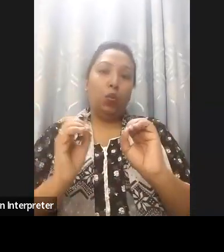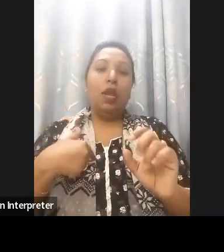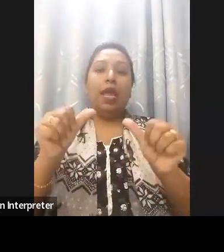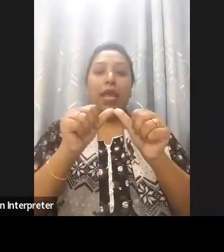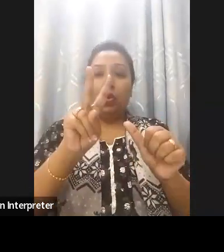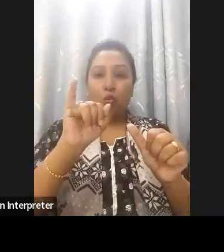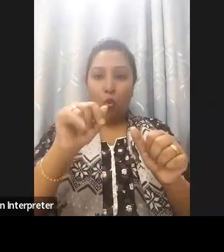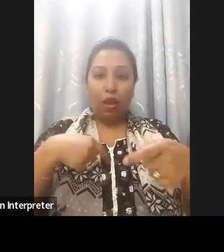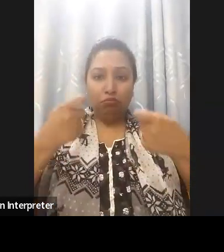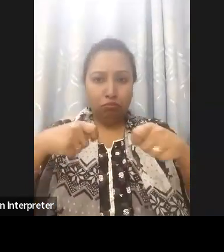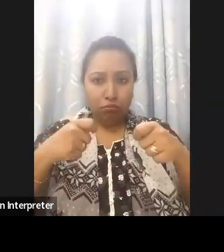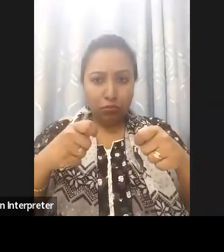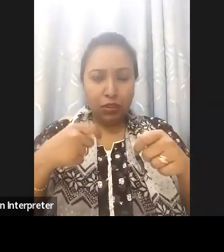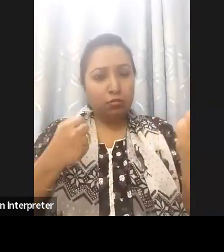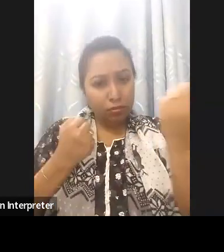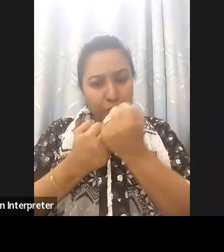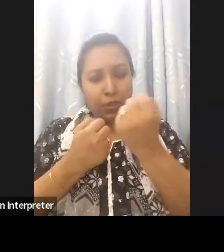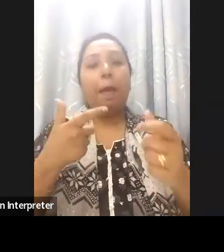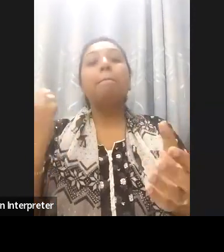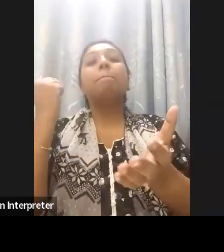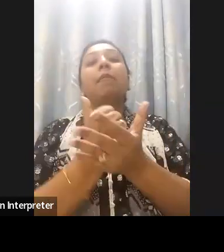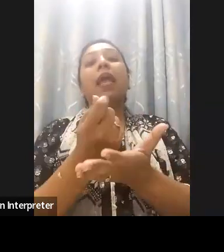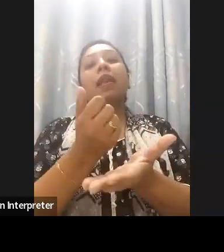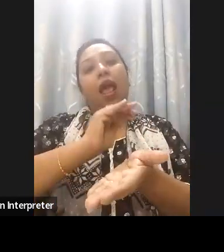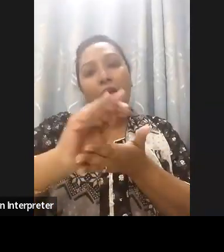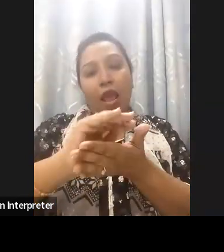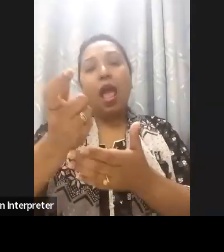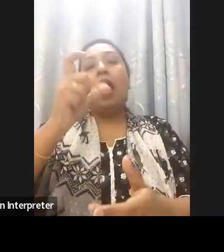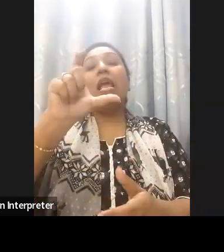to strive to provide equal opportunities or financial participation to all citizens.